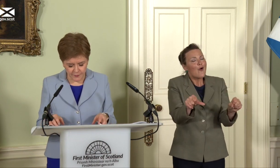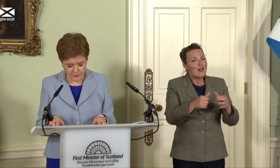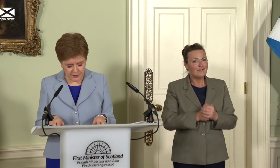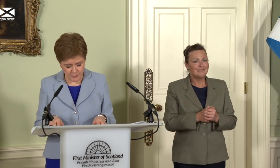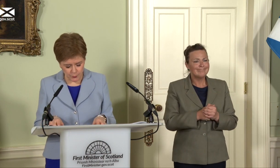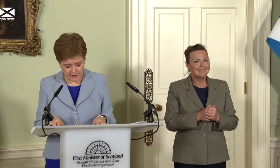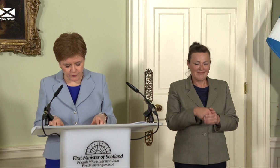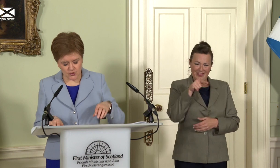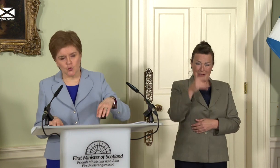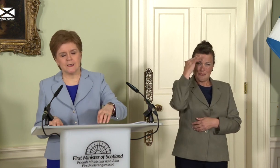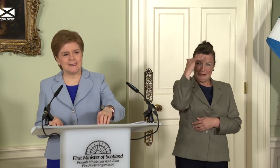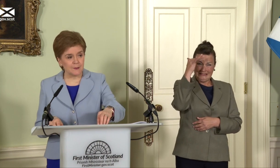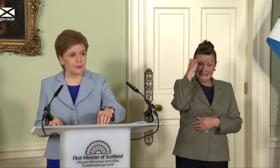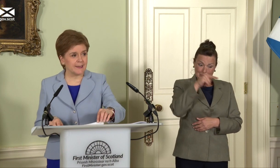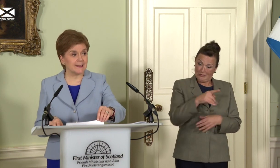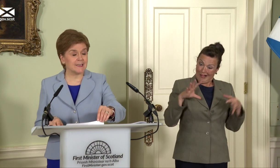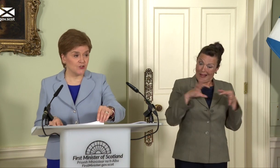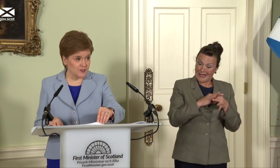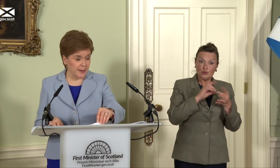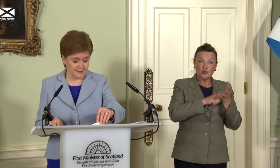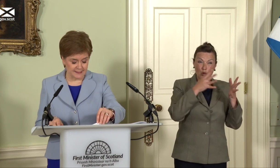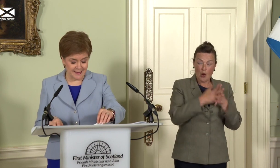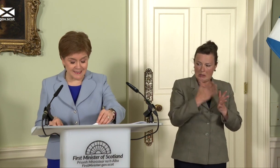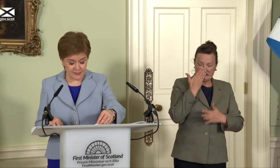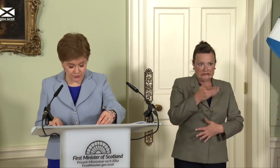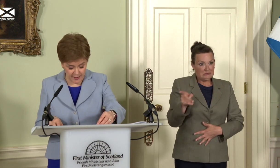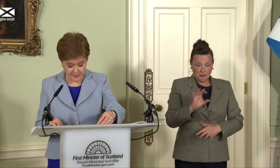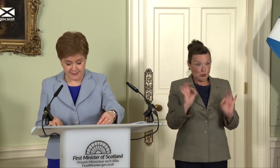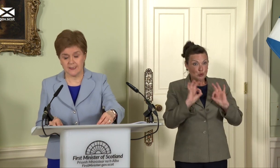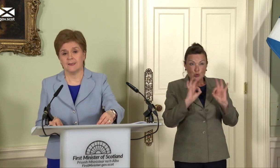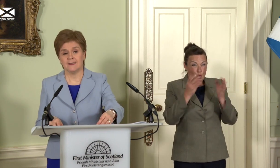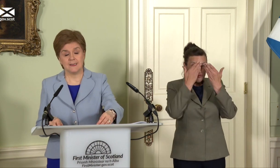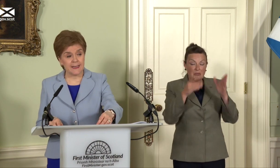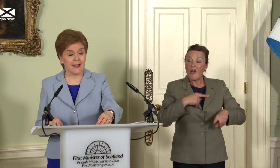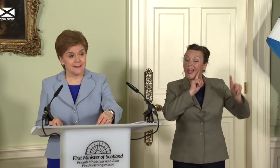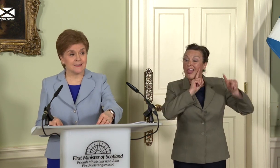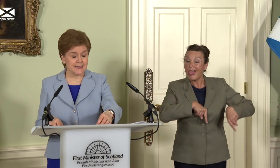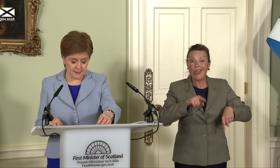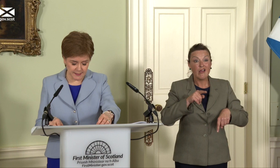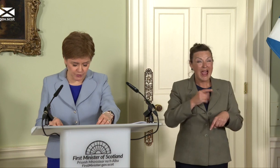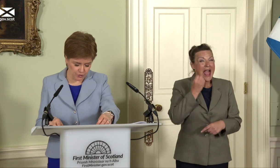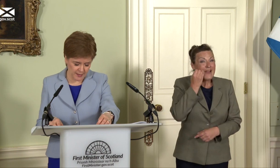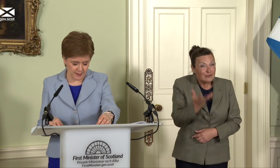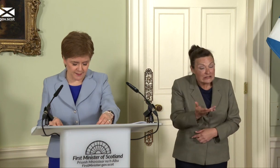these principles are now so deeply disrespected and disregarded, day and daily in the UK,